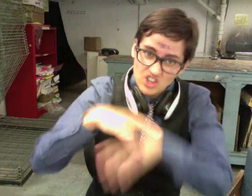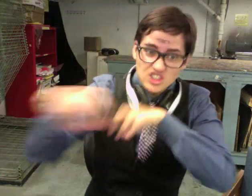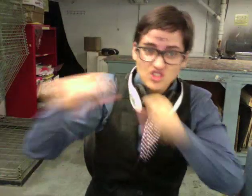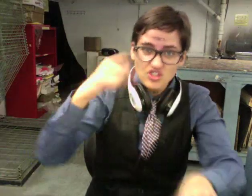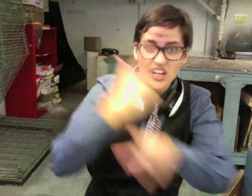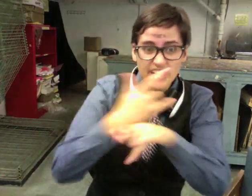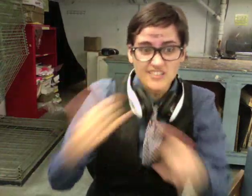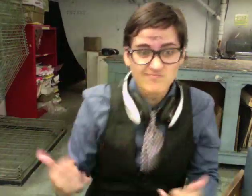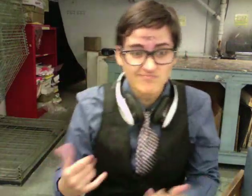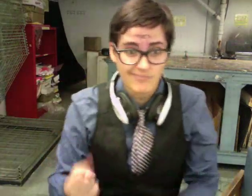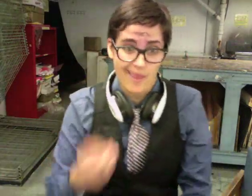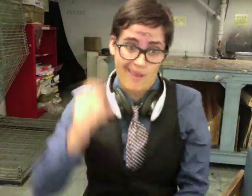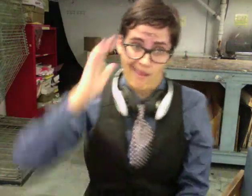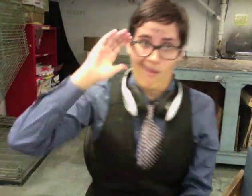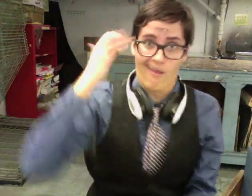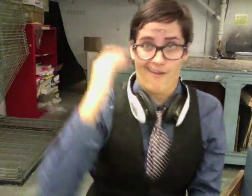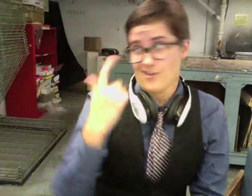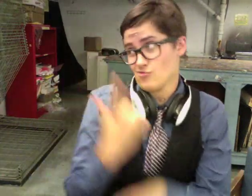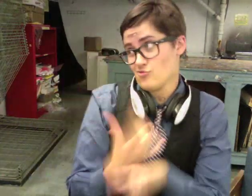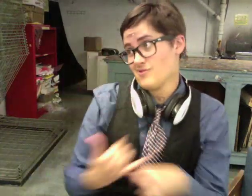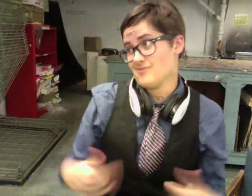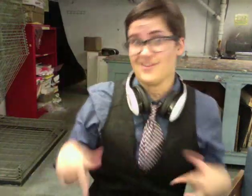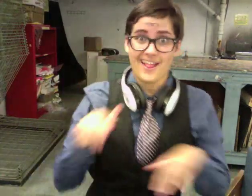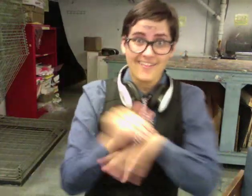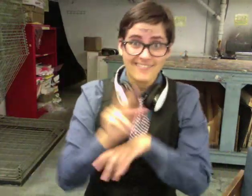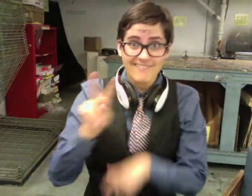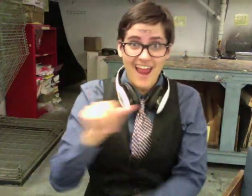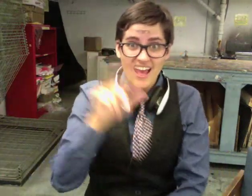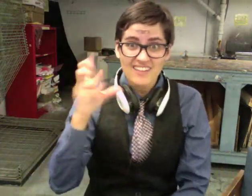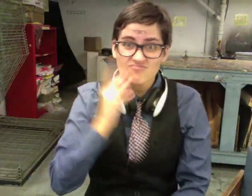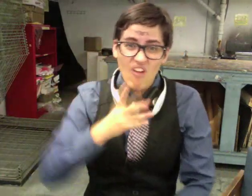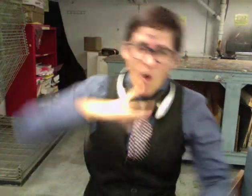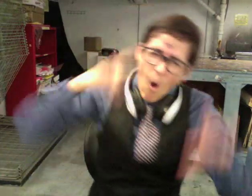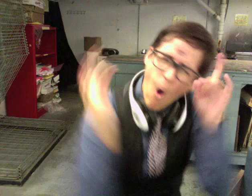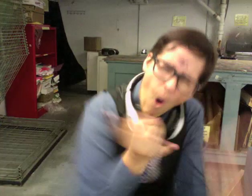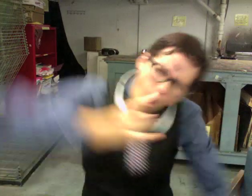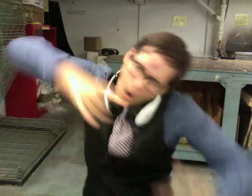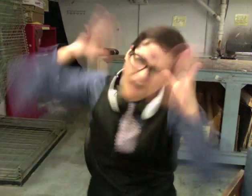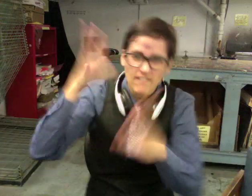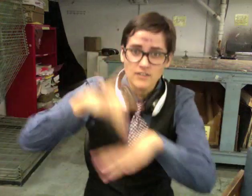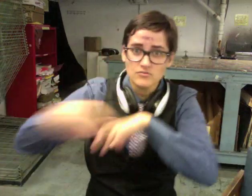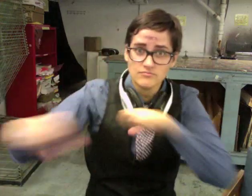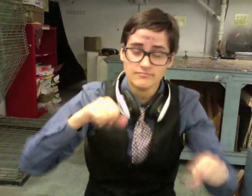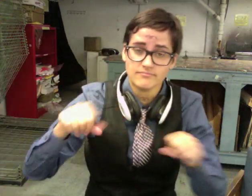order. To put it plainly, there appear to be catastrophic earthquakes happening right